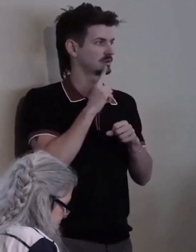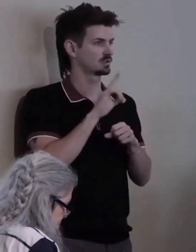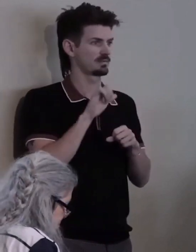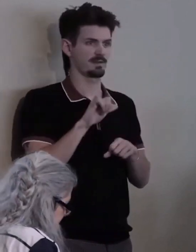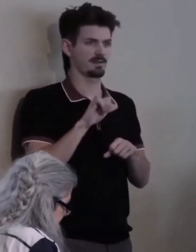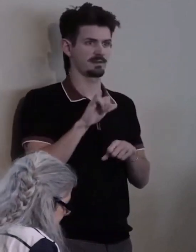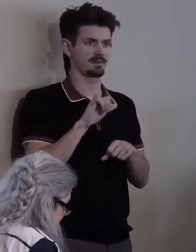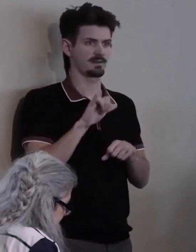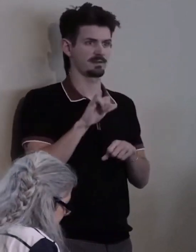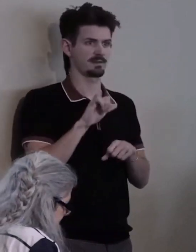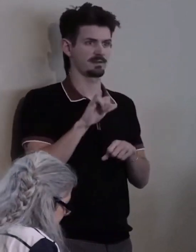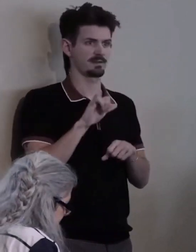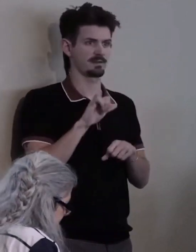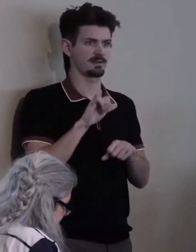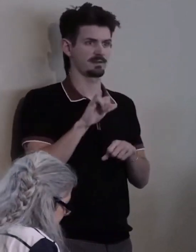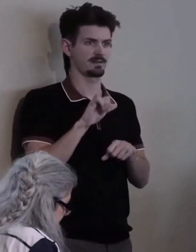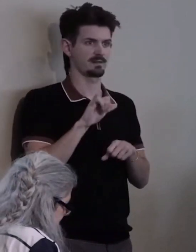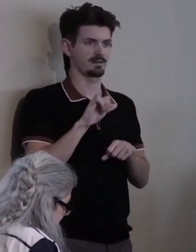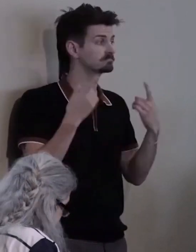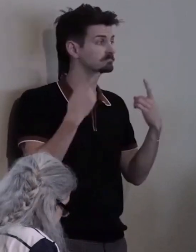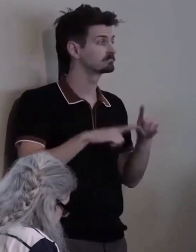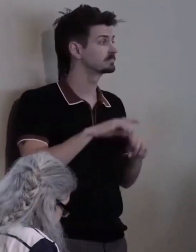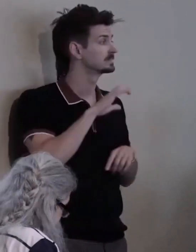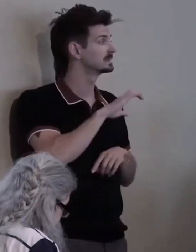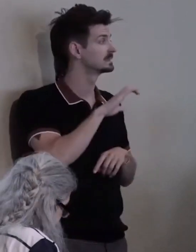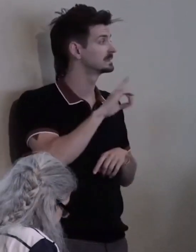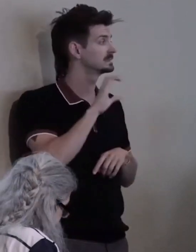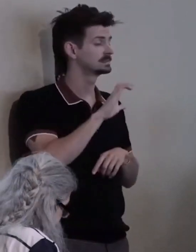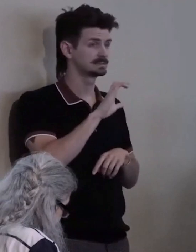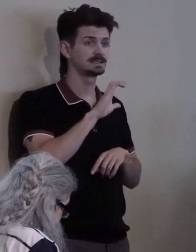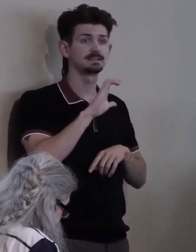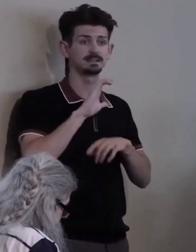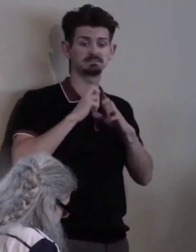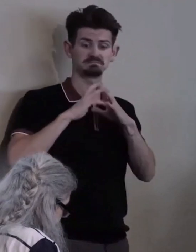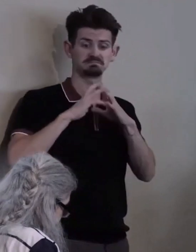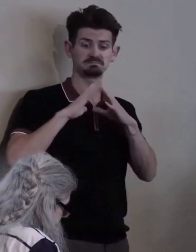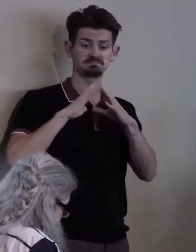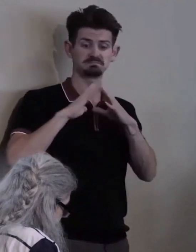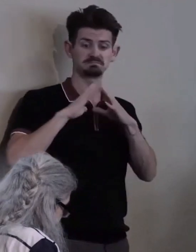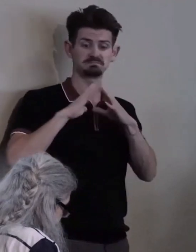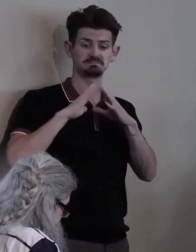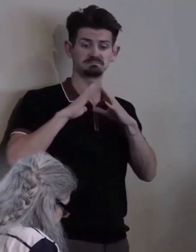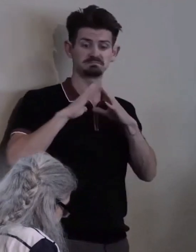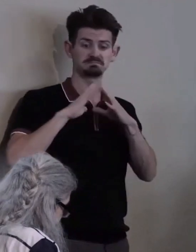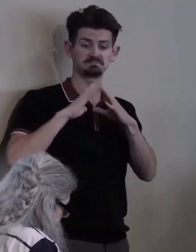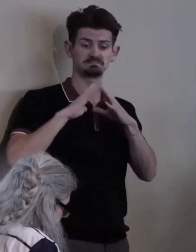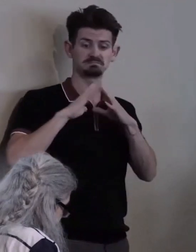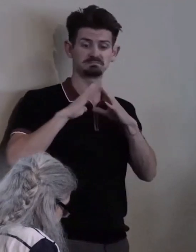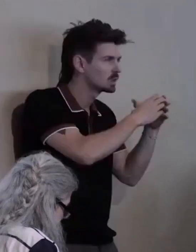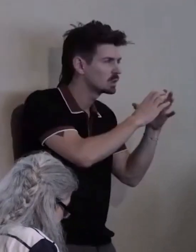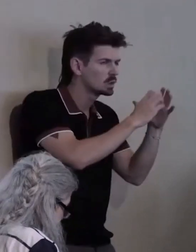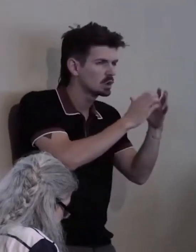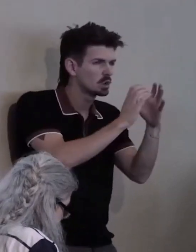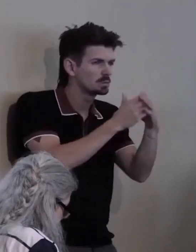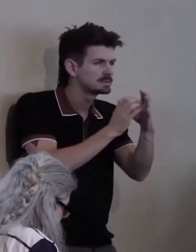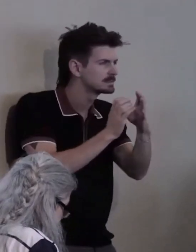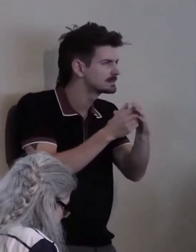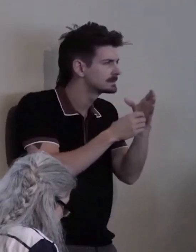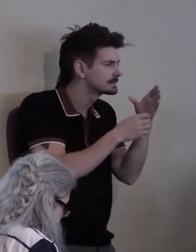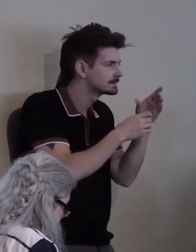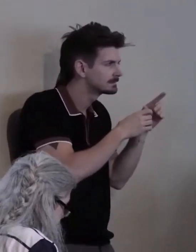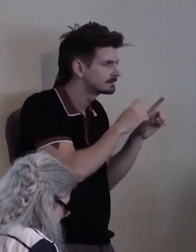When CCDC was founded, groups working across disability boundaries were new.